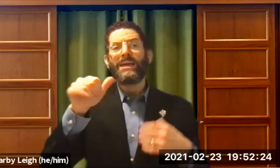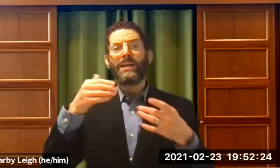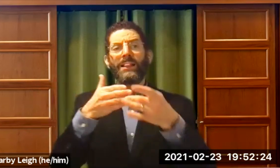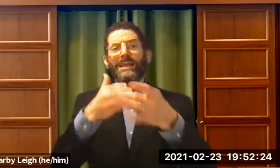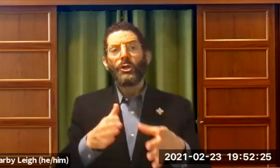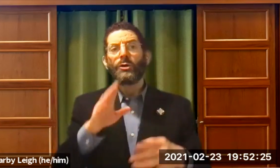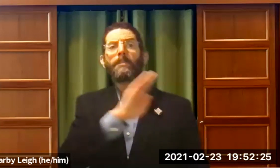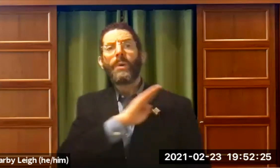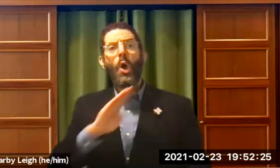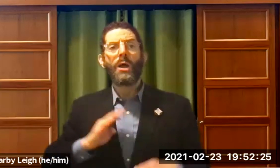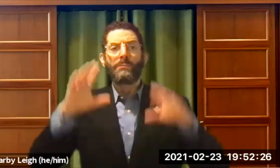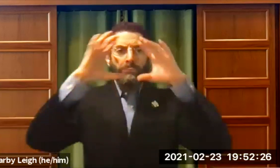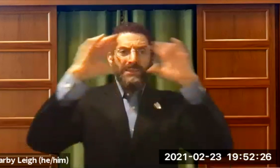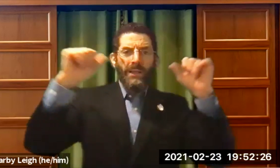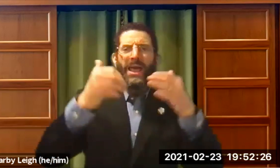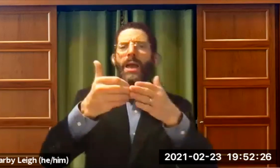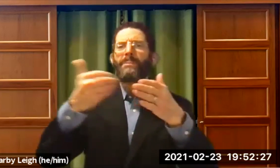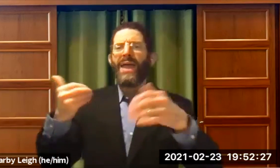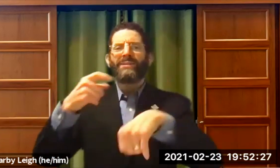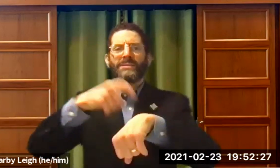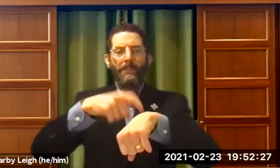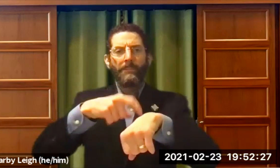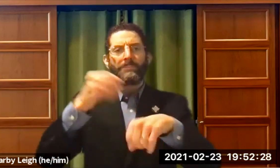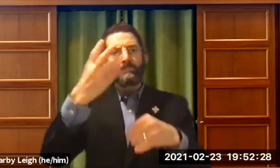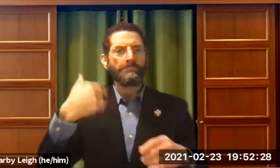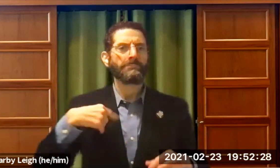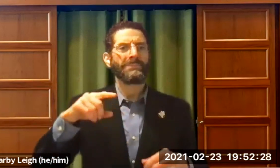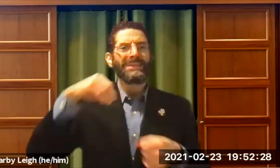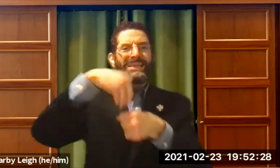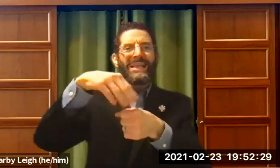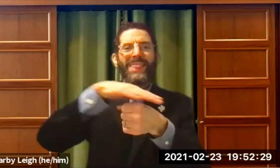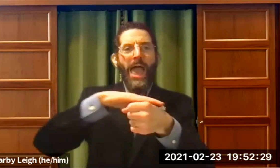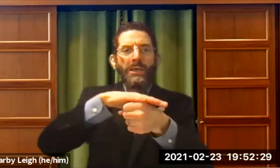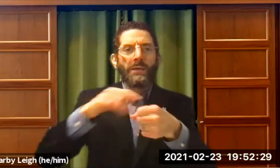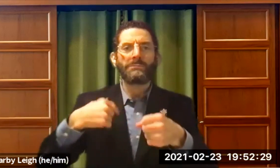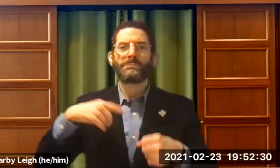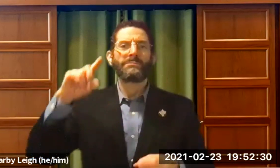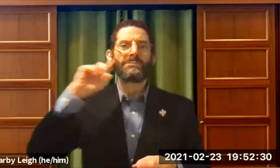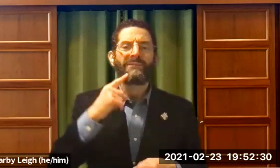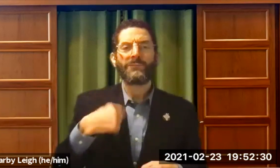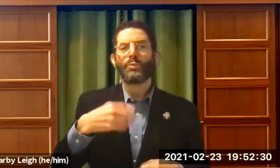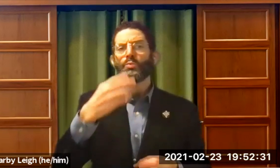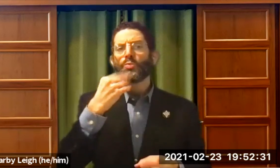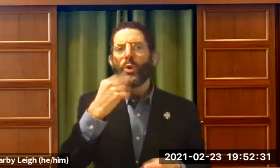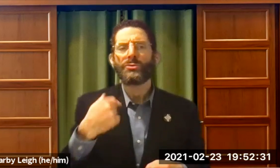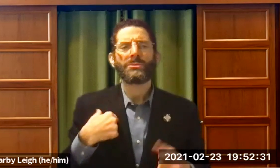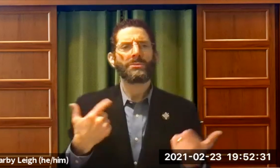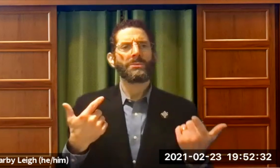trabbi or even a lay leader, like a board president ahead of time. Contact the person in the community.